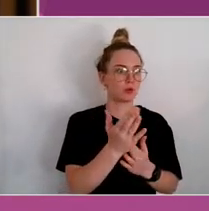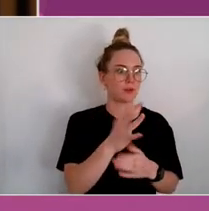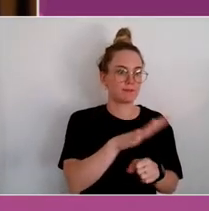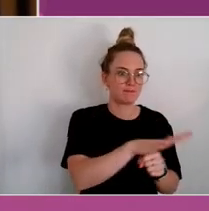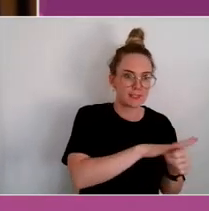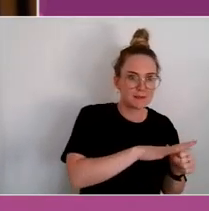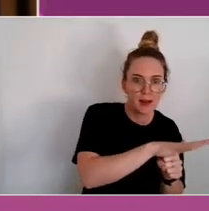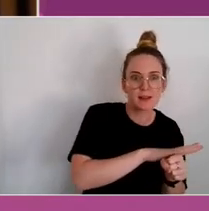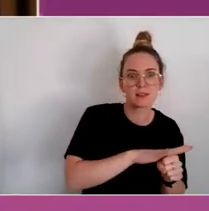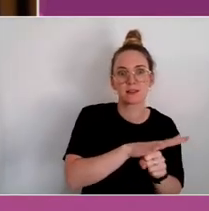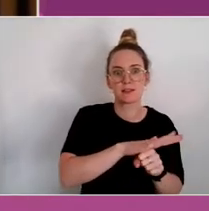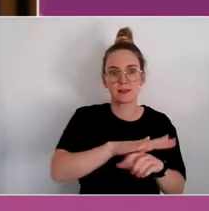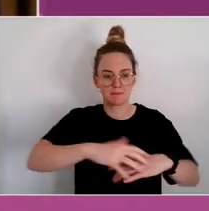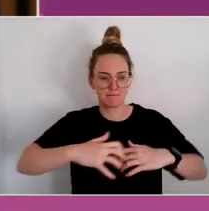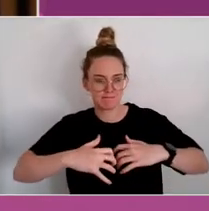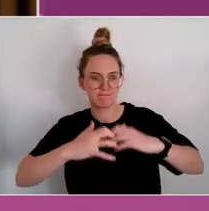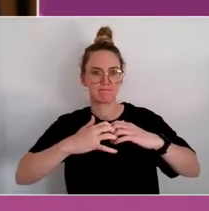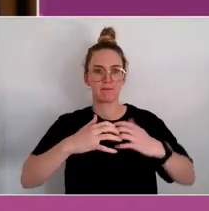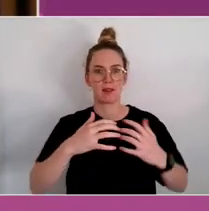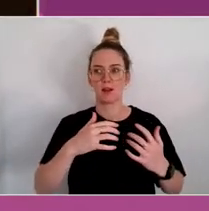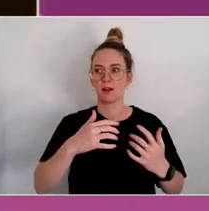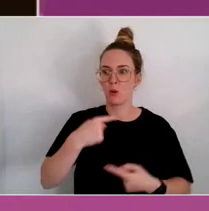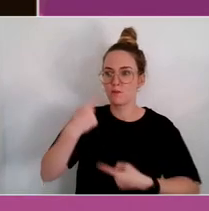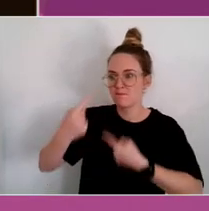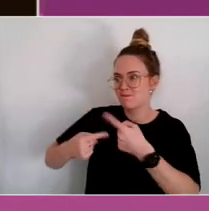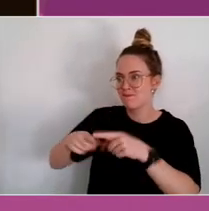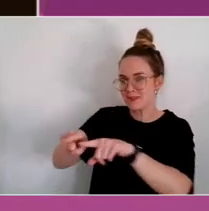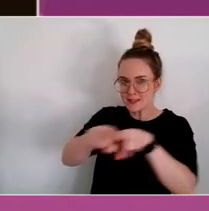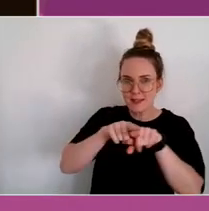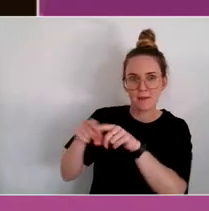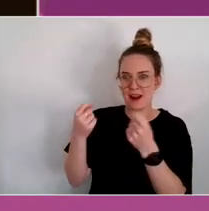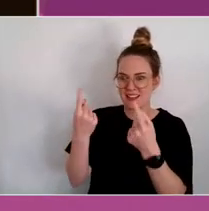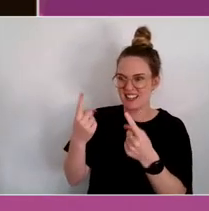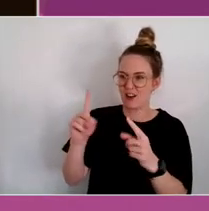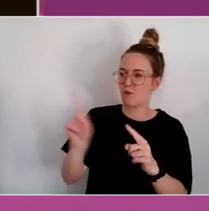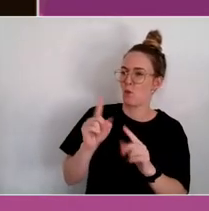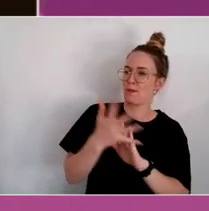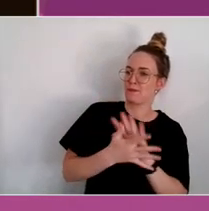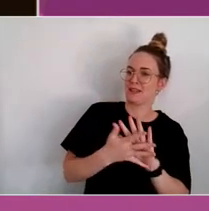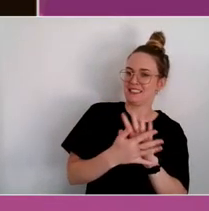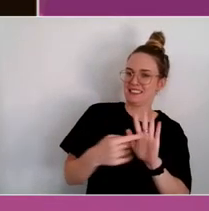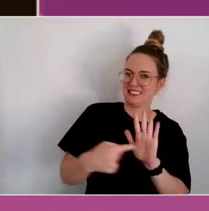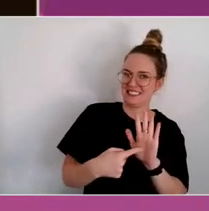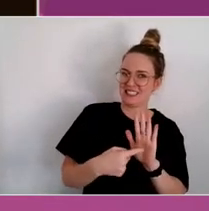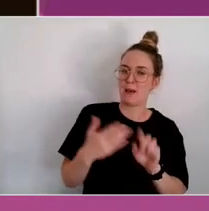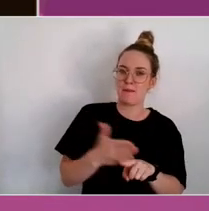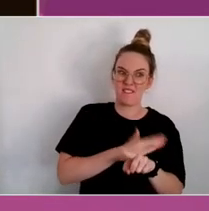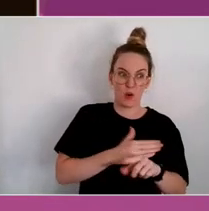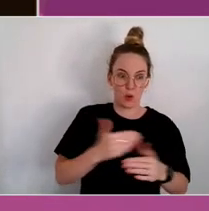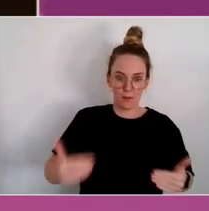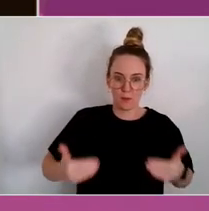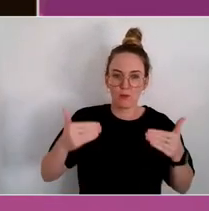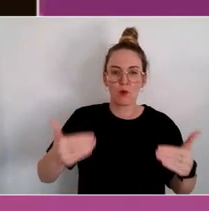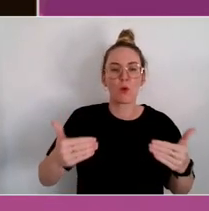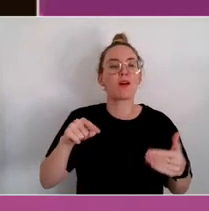spaces, common understanding around definitions before you can move forward, it needs focused